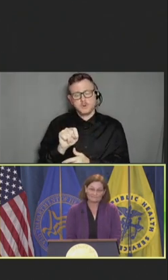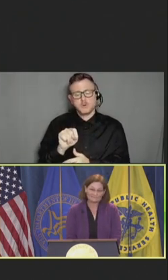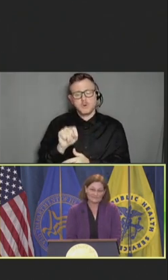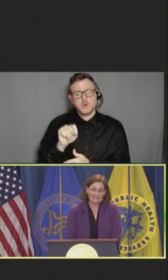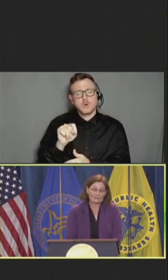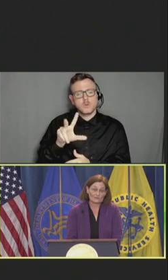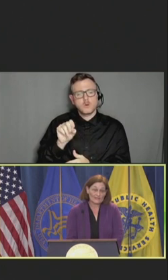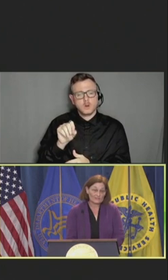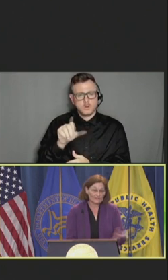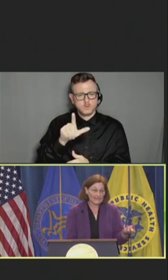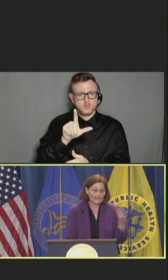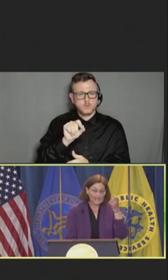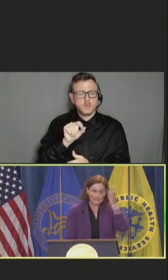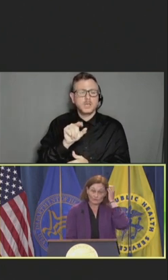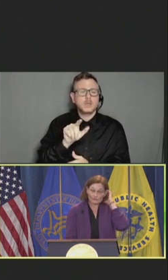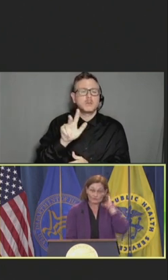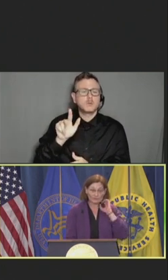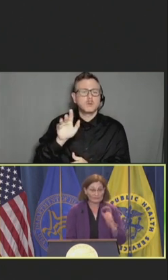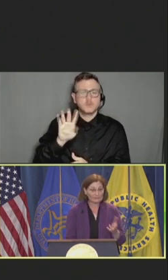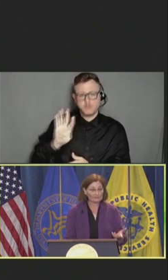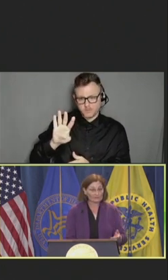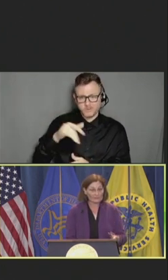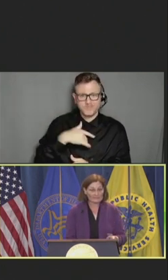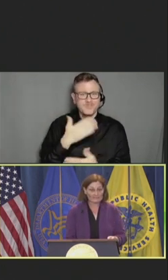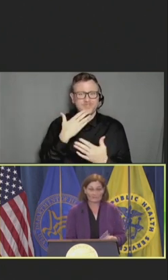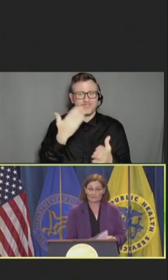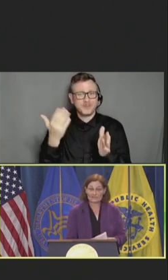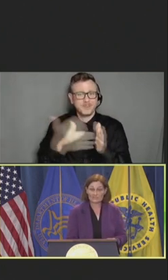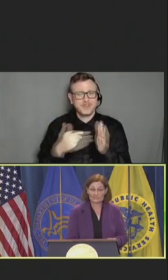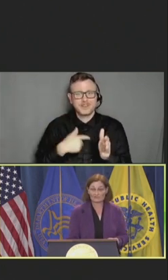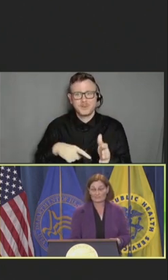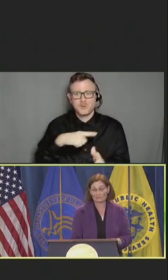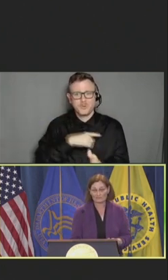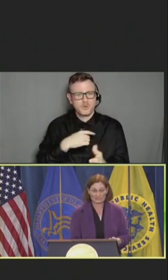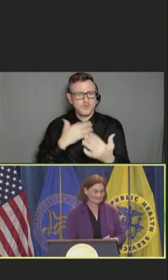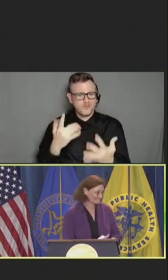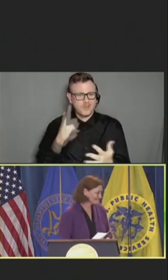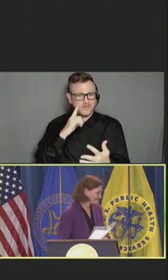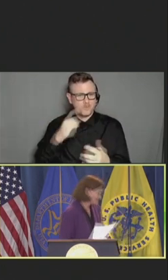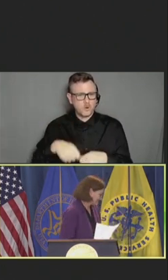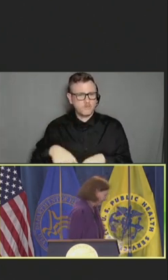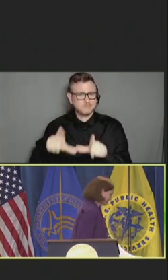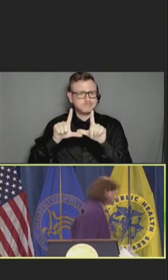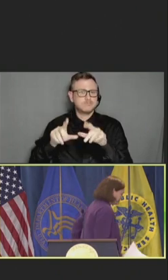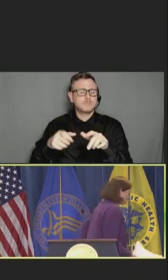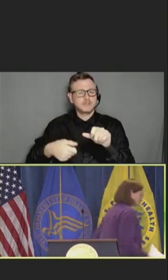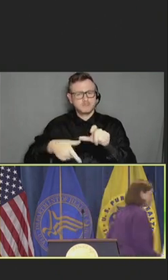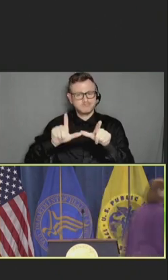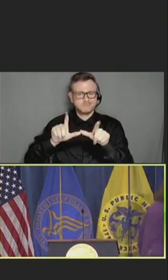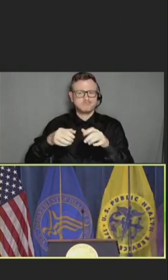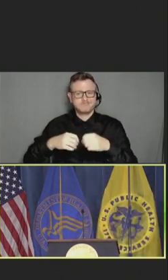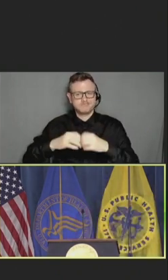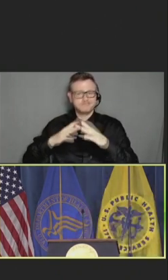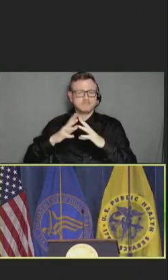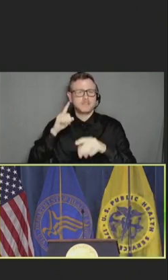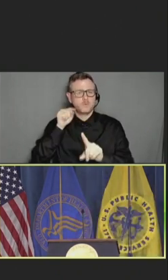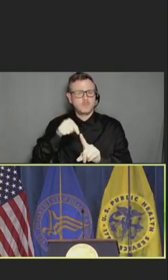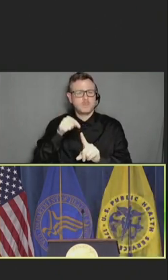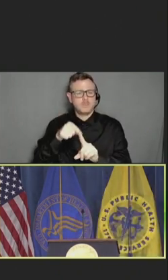So, thank you again, and we're really looking forward to the implementation of this provision. Robert Hopkins Jr.: Thank you both very much.